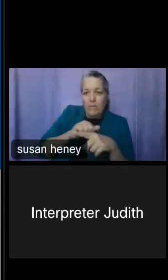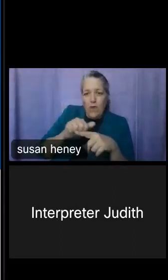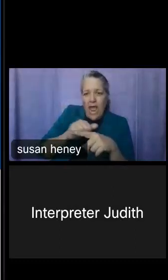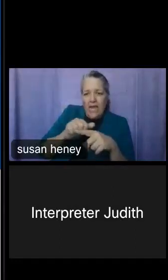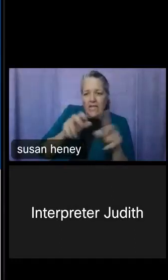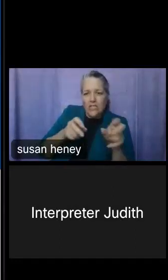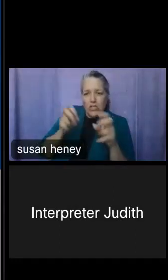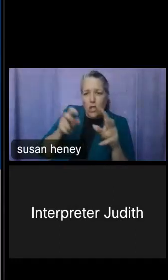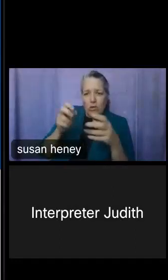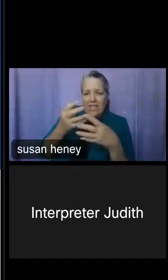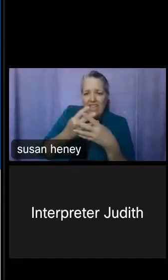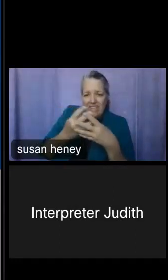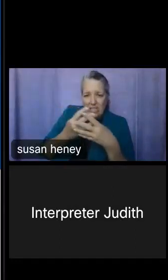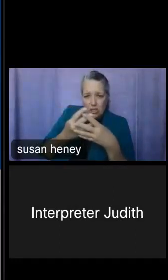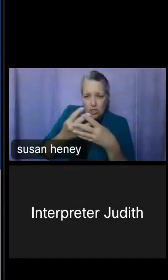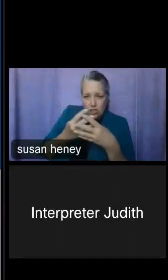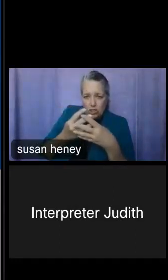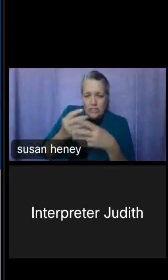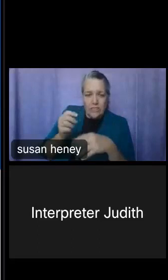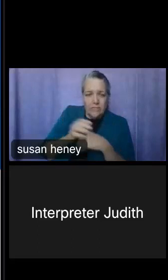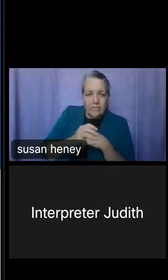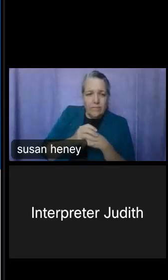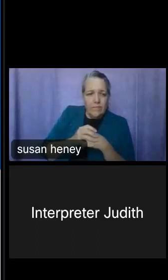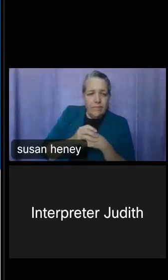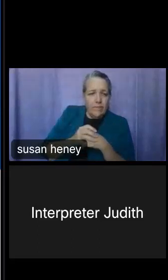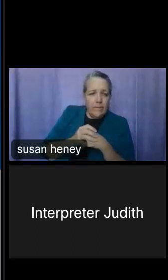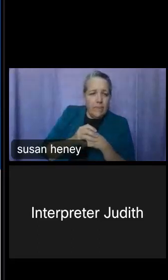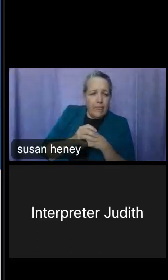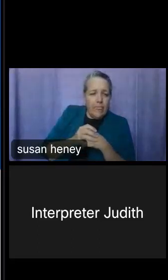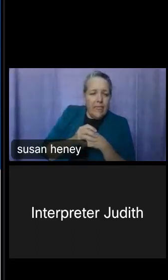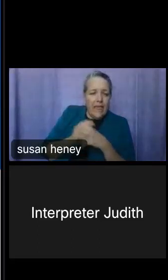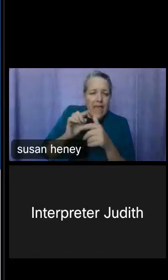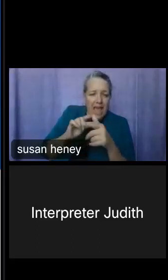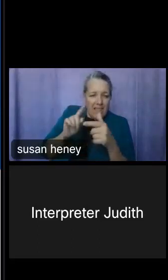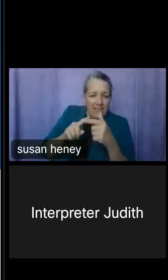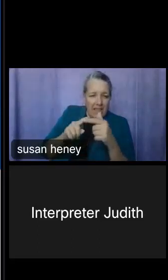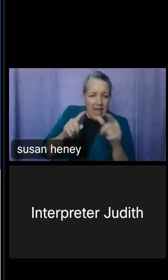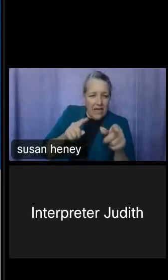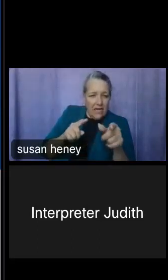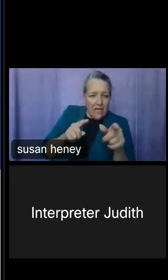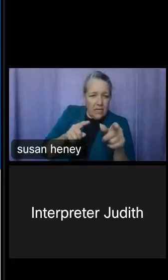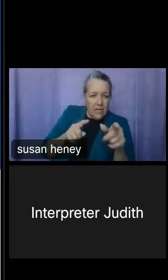onto data.census.gov. The second question is what is interesting about the residents